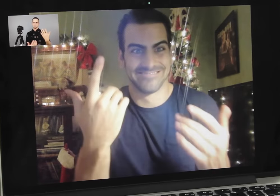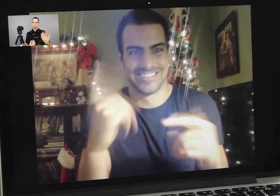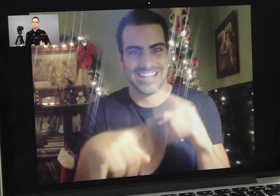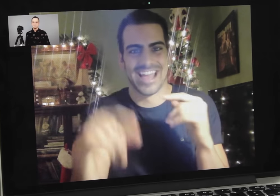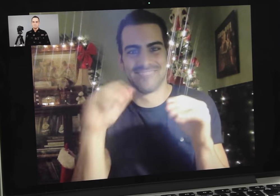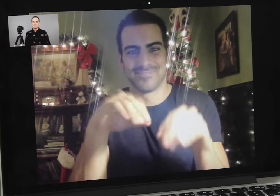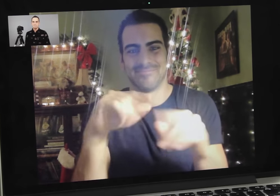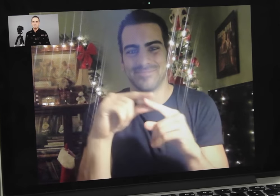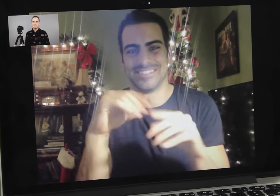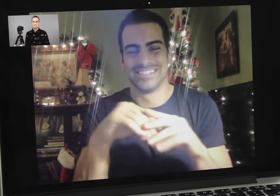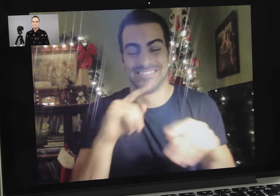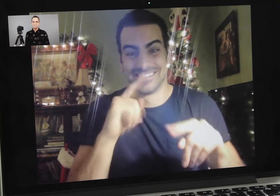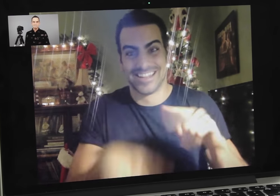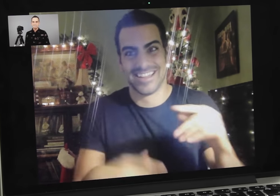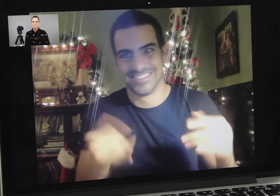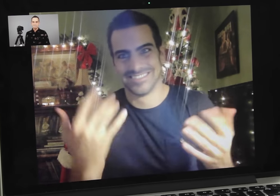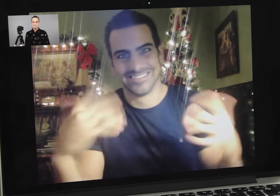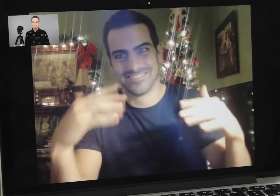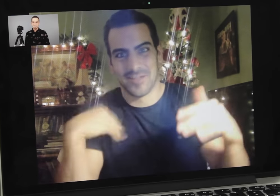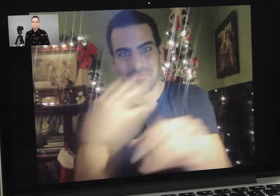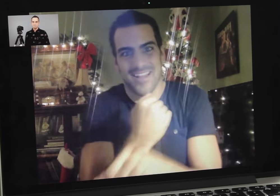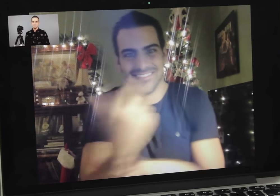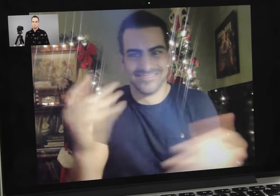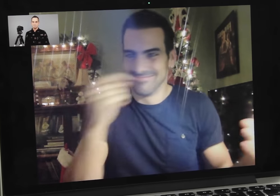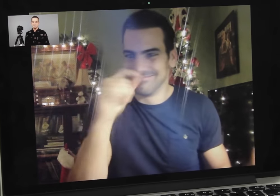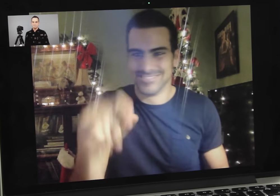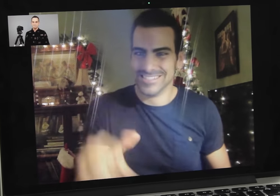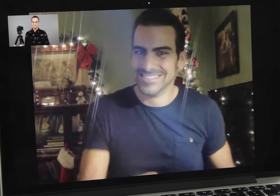I can’t put it in words. I won, period.